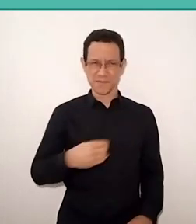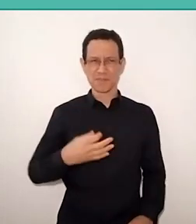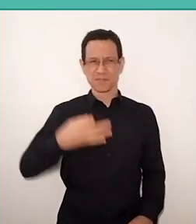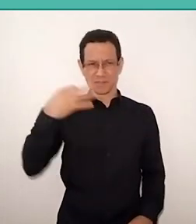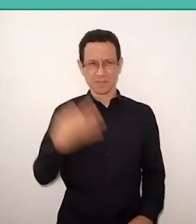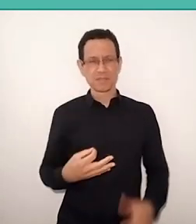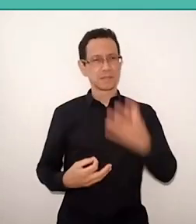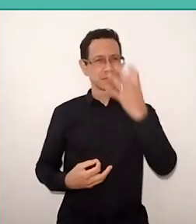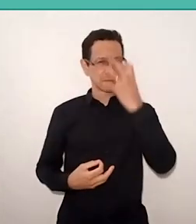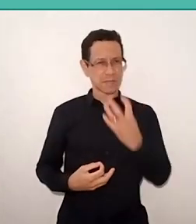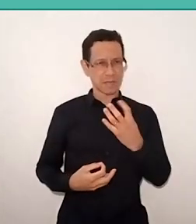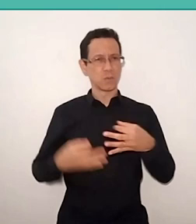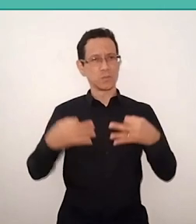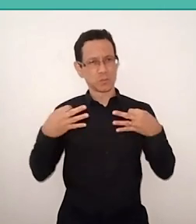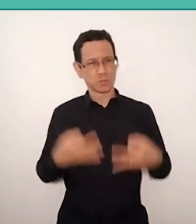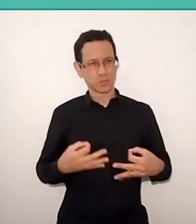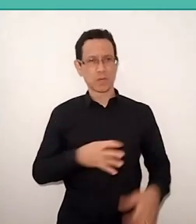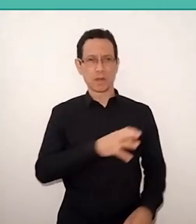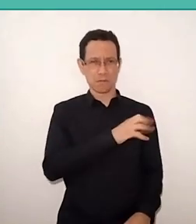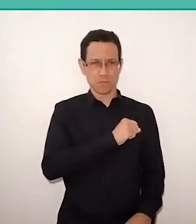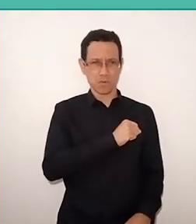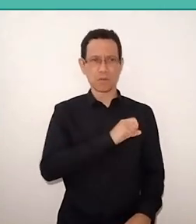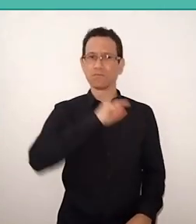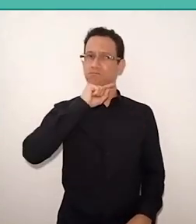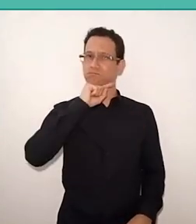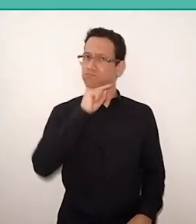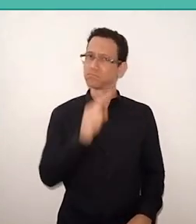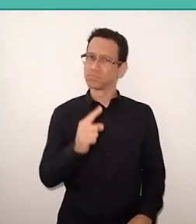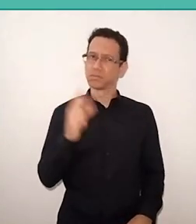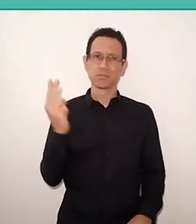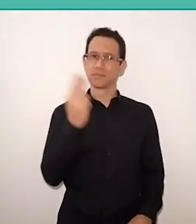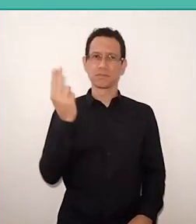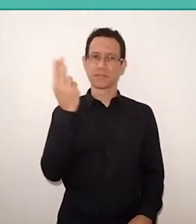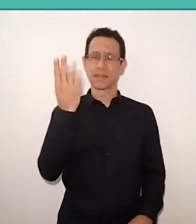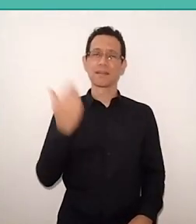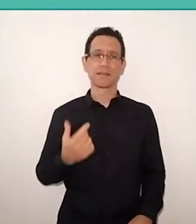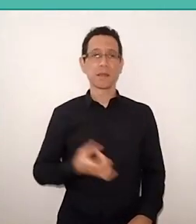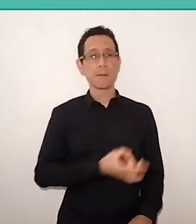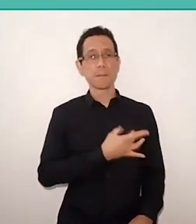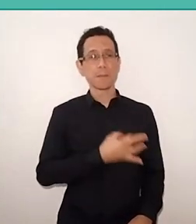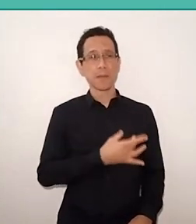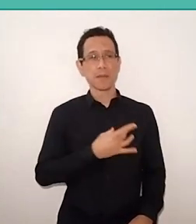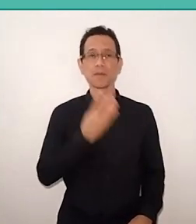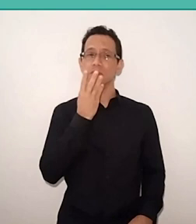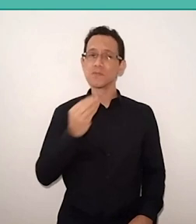fair and loving of life and of others." Who is afraid of Paulo Freire are those who are